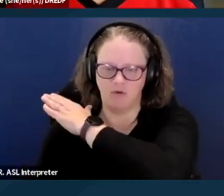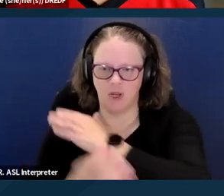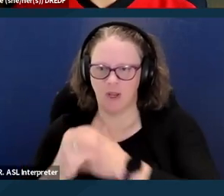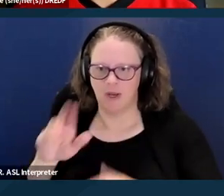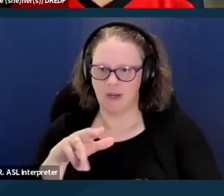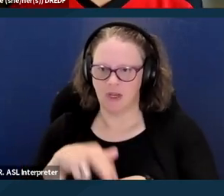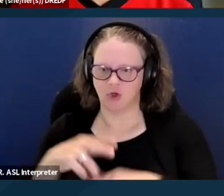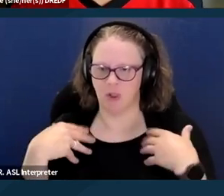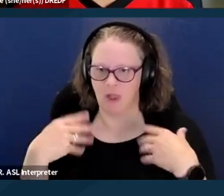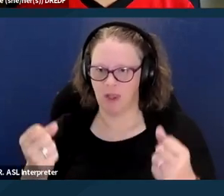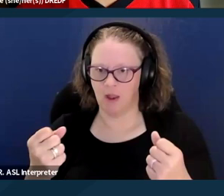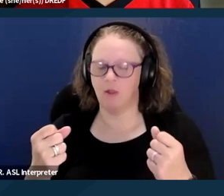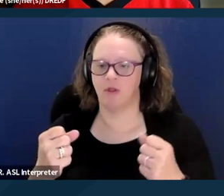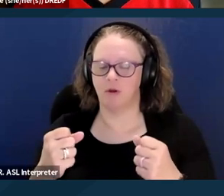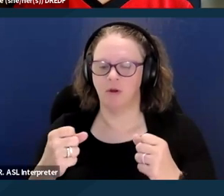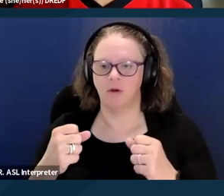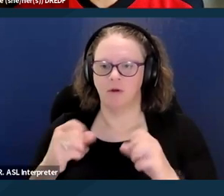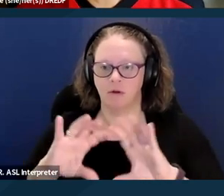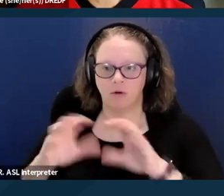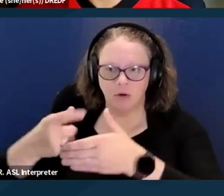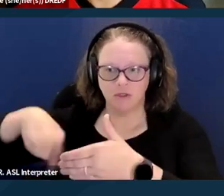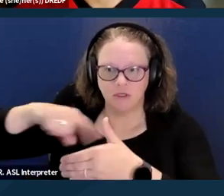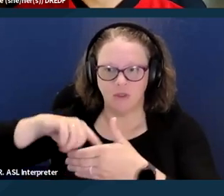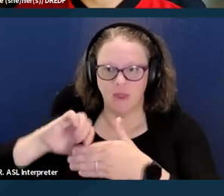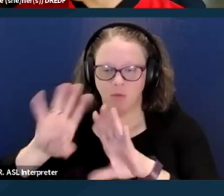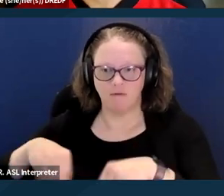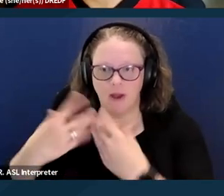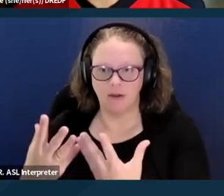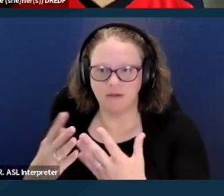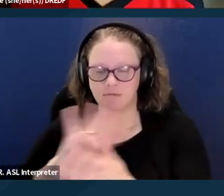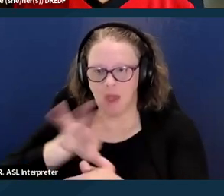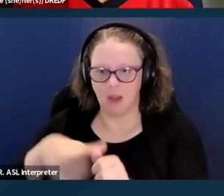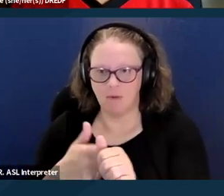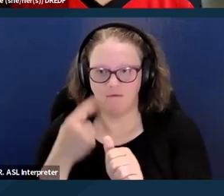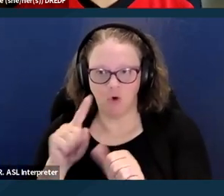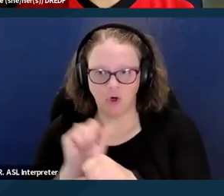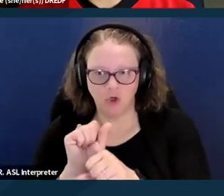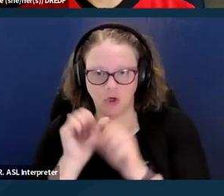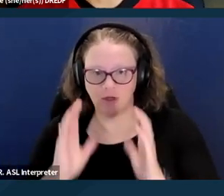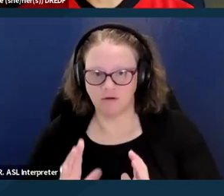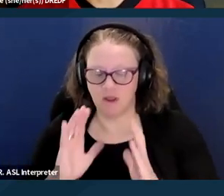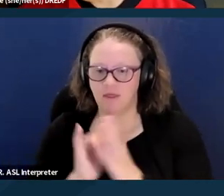that provides backup for attorneys who are working on these, on Medi-Cal issues.